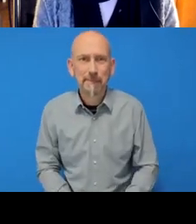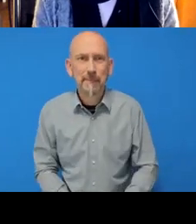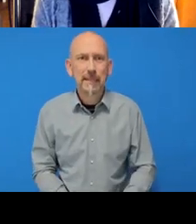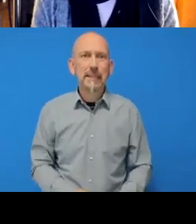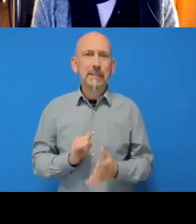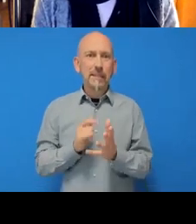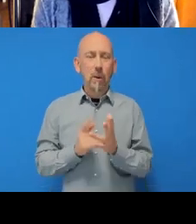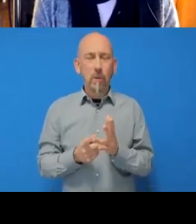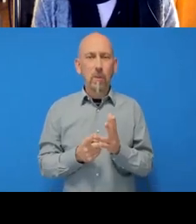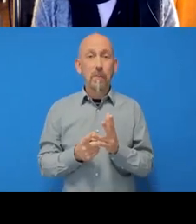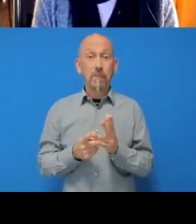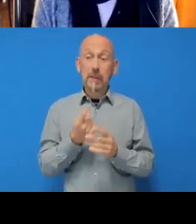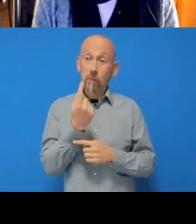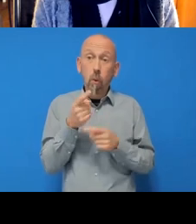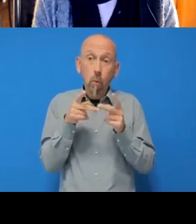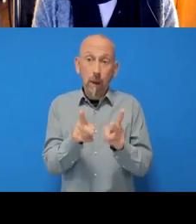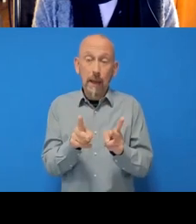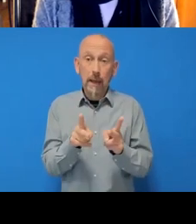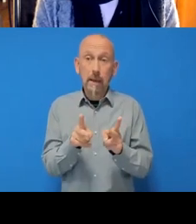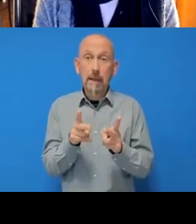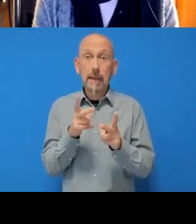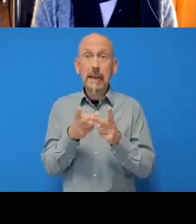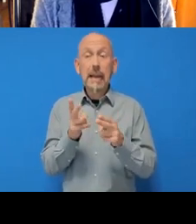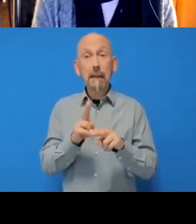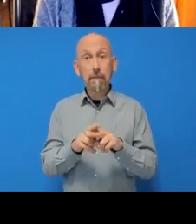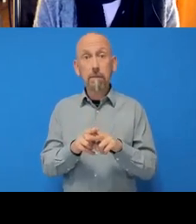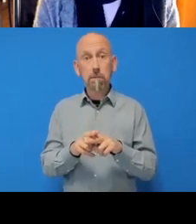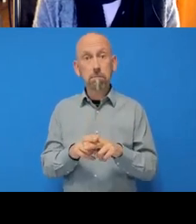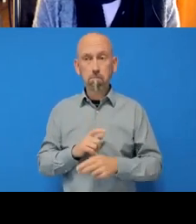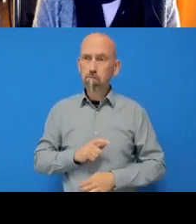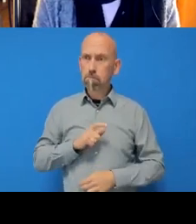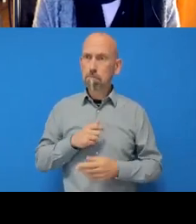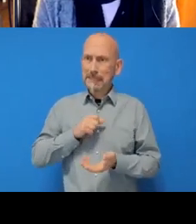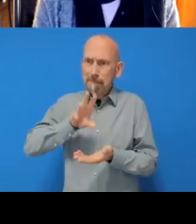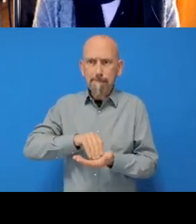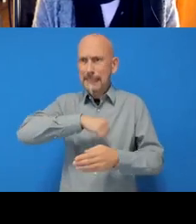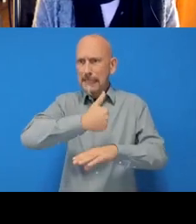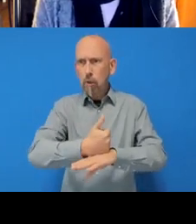If you are sure that you've installed Git and you still can't find it, then there is some more troubleshooting